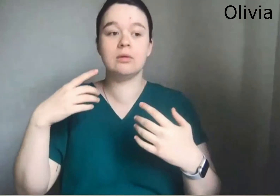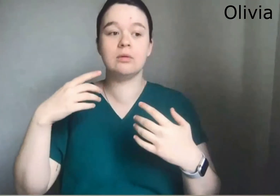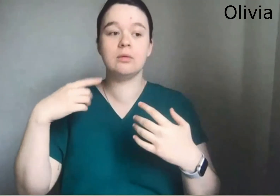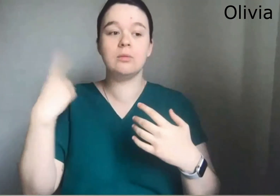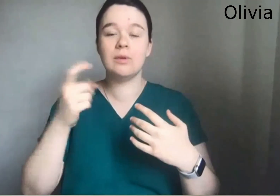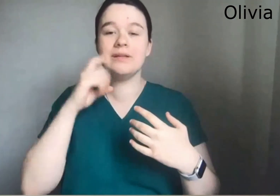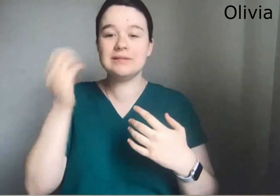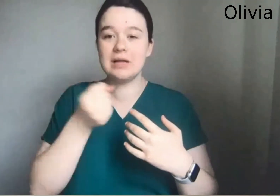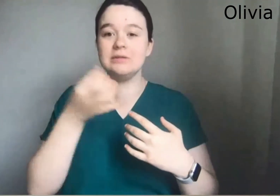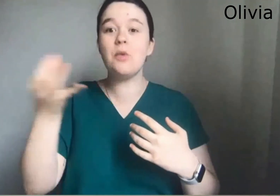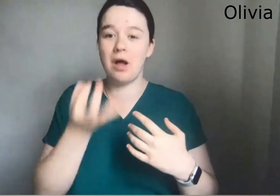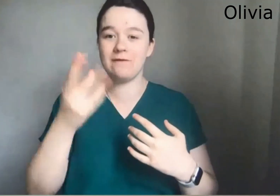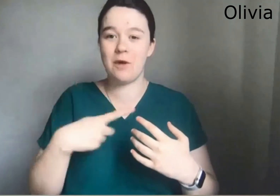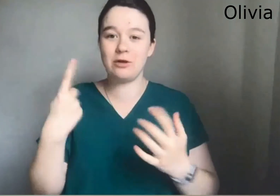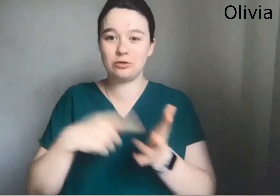Uh, austin interpreters were provided